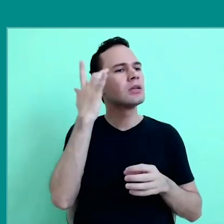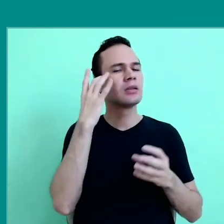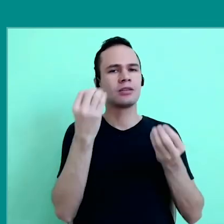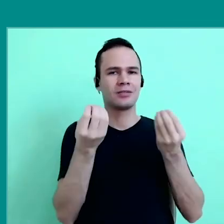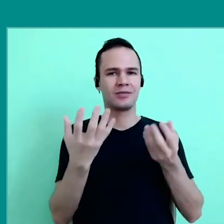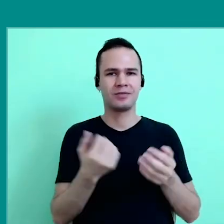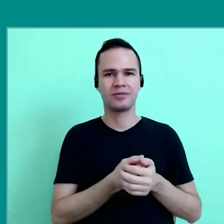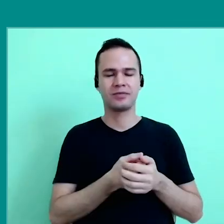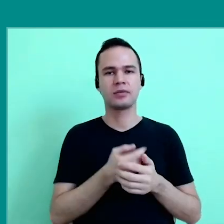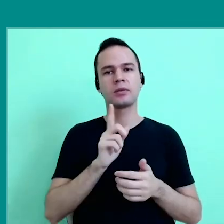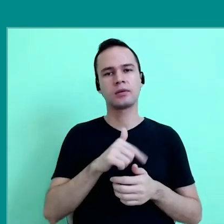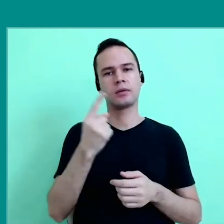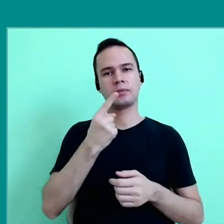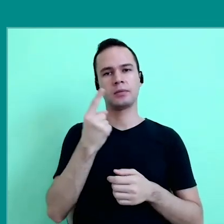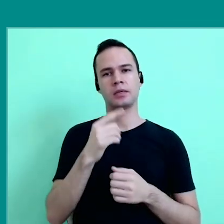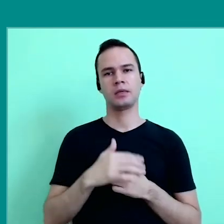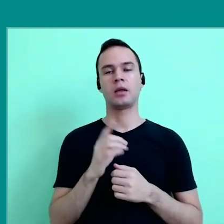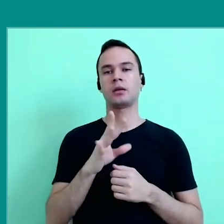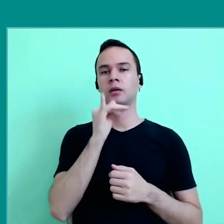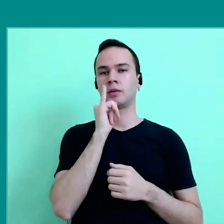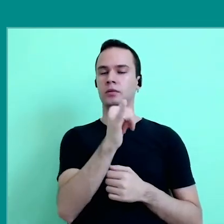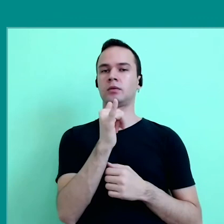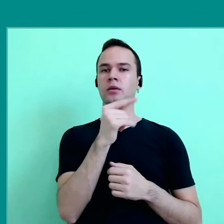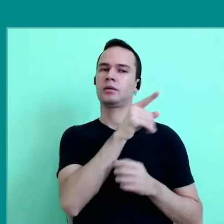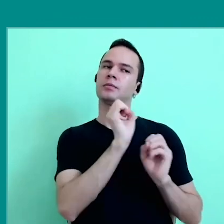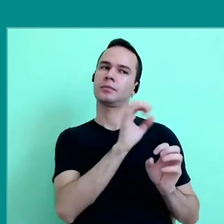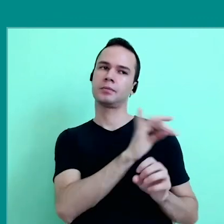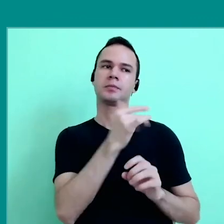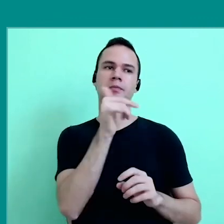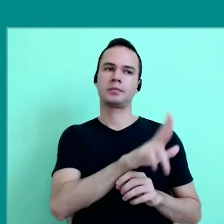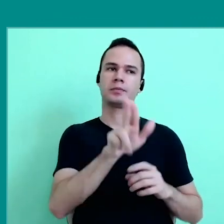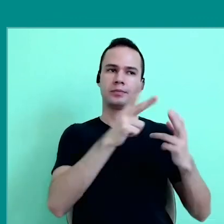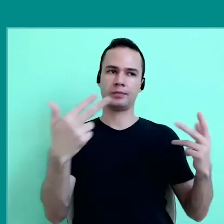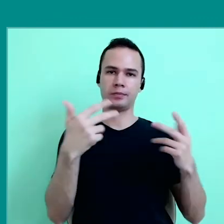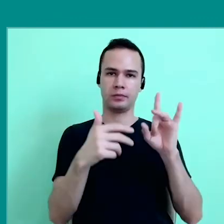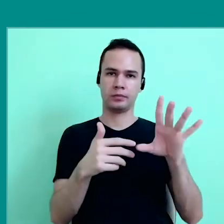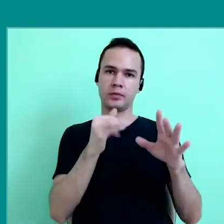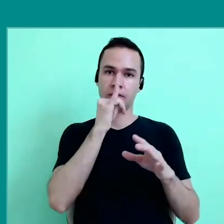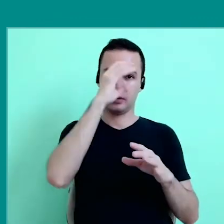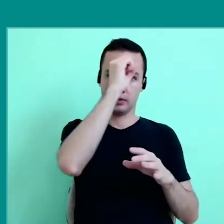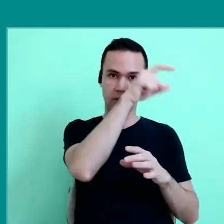I believe that, first it can't be just an instrumental training, are not just learning programs,